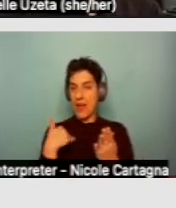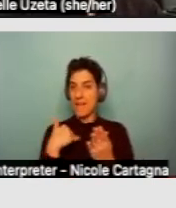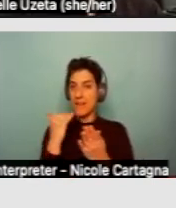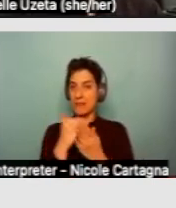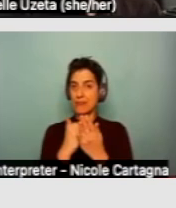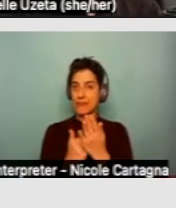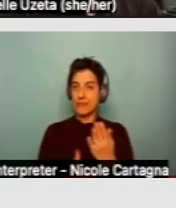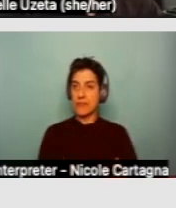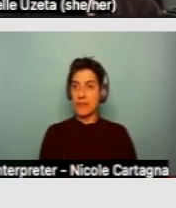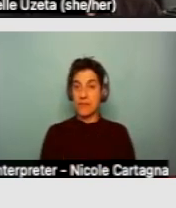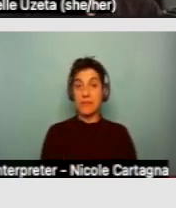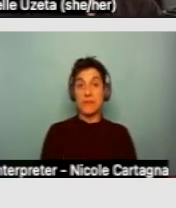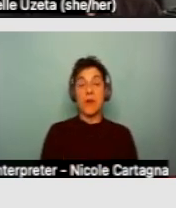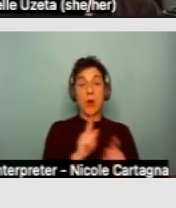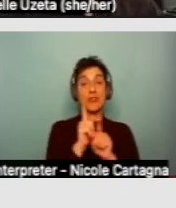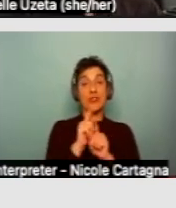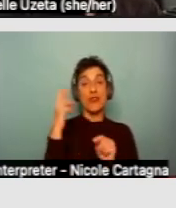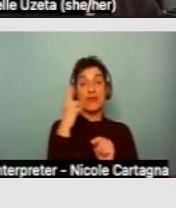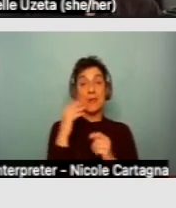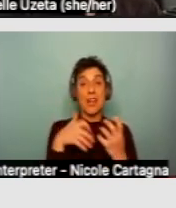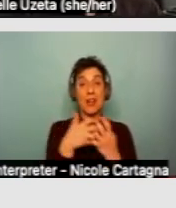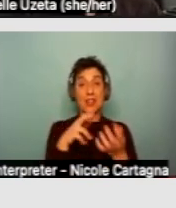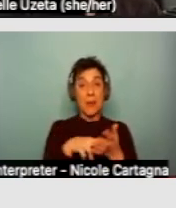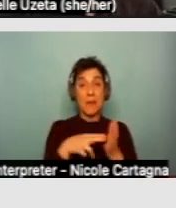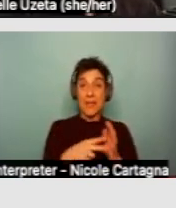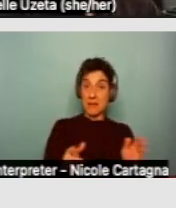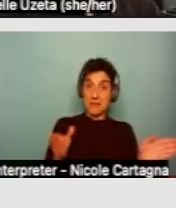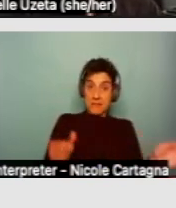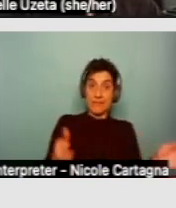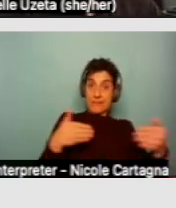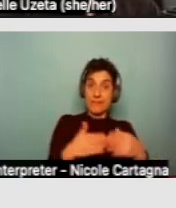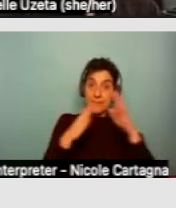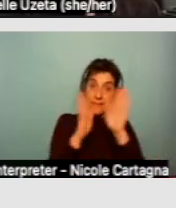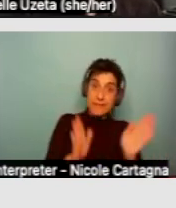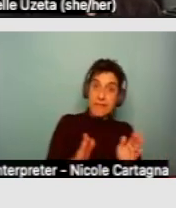A reasonable accommodation is any kind of physical change to one's unit or the common areas.